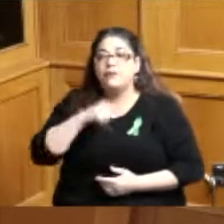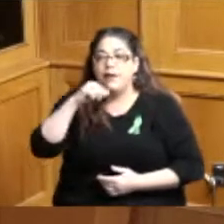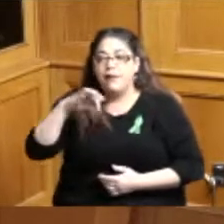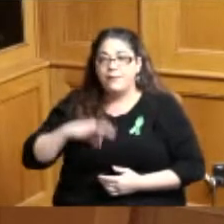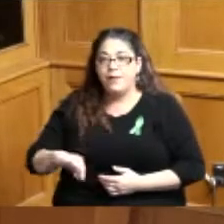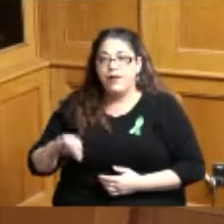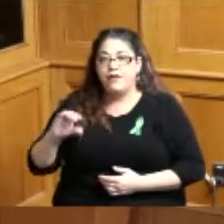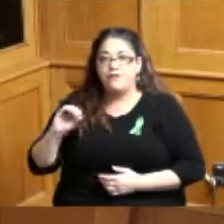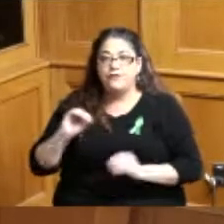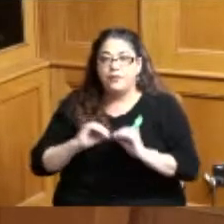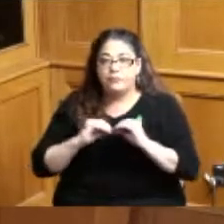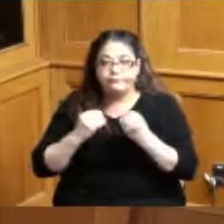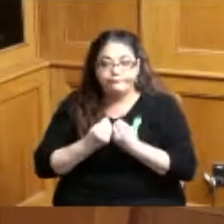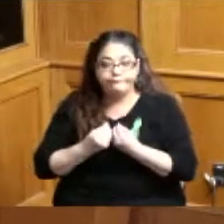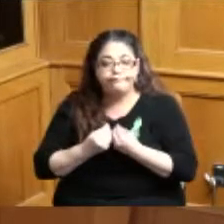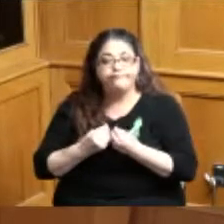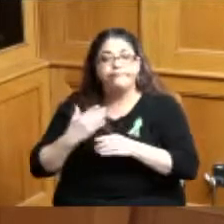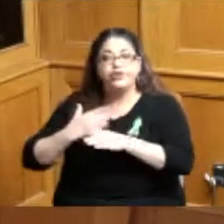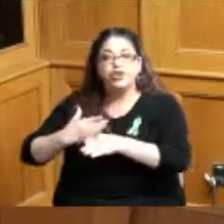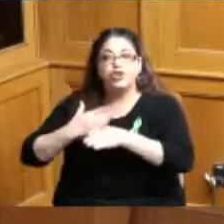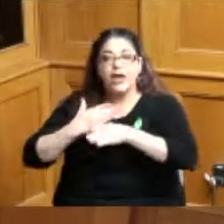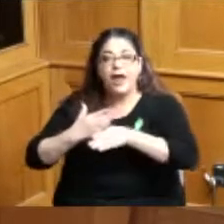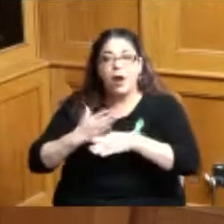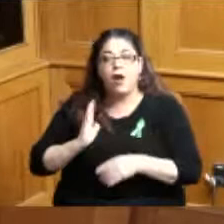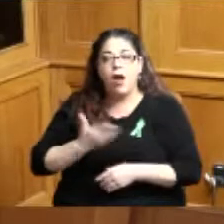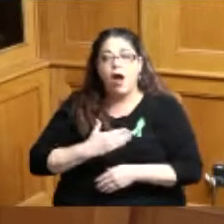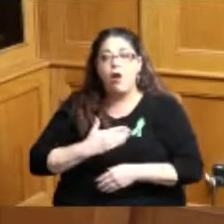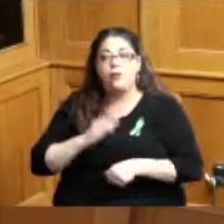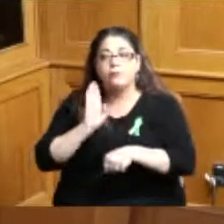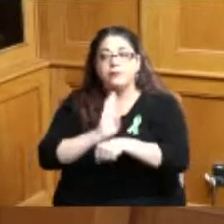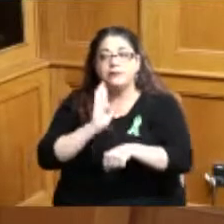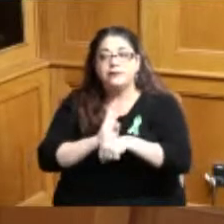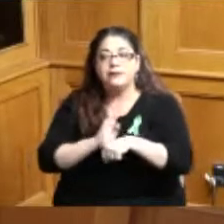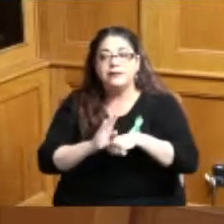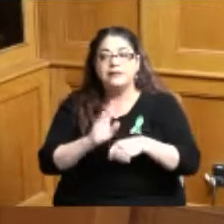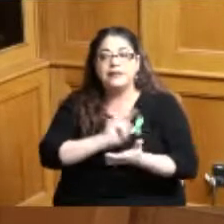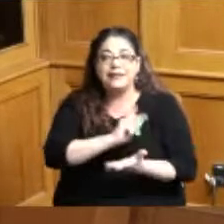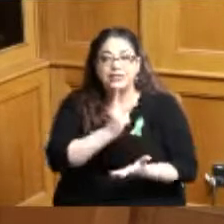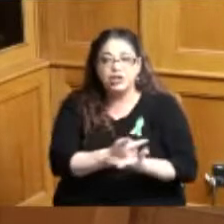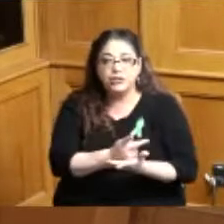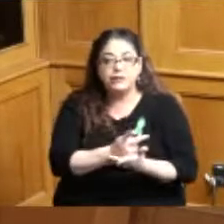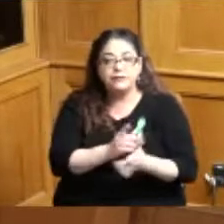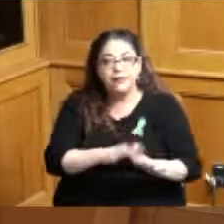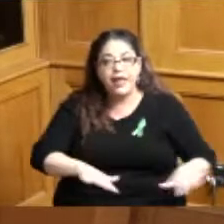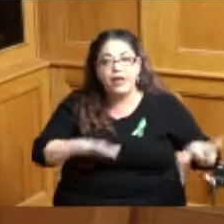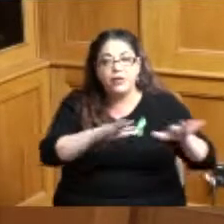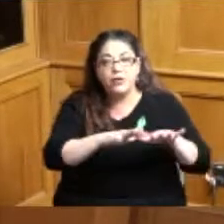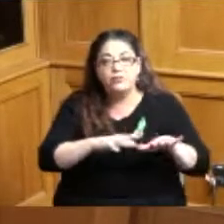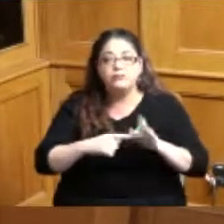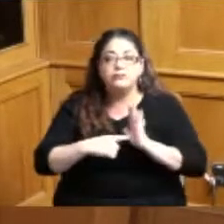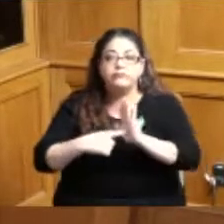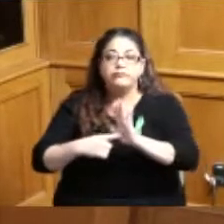shared use commercial kitchen space focusing on food entrepreneurship the production of food and